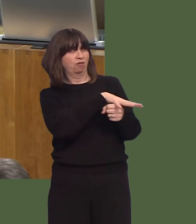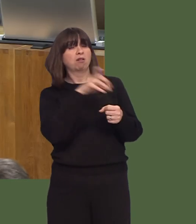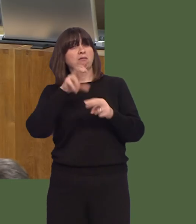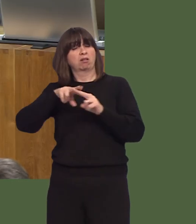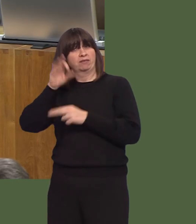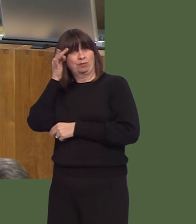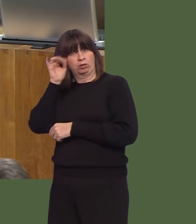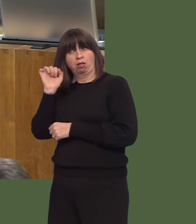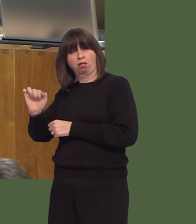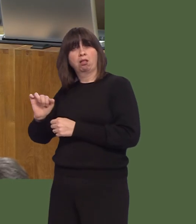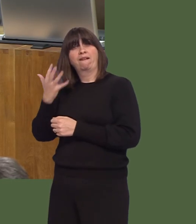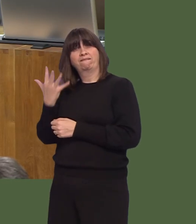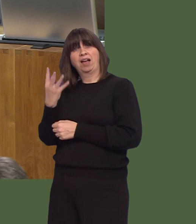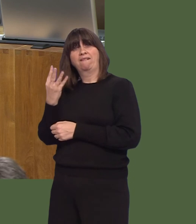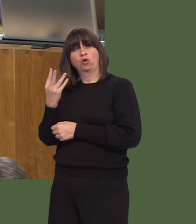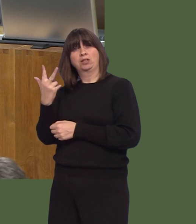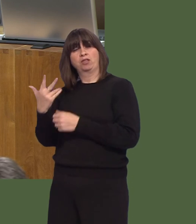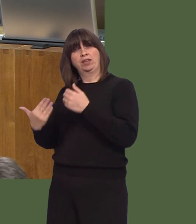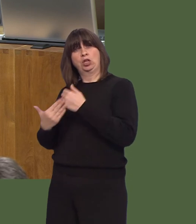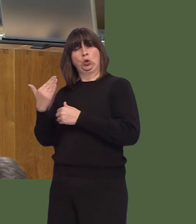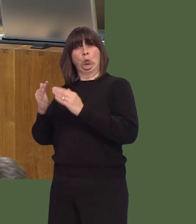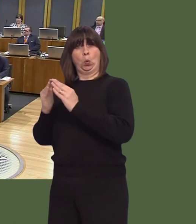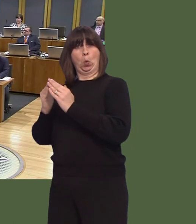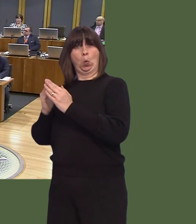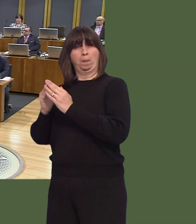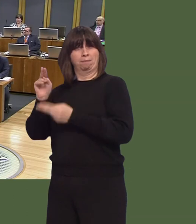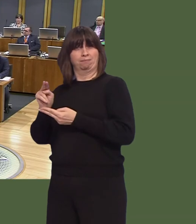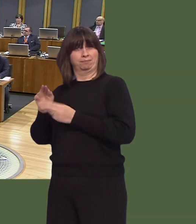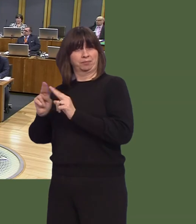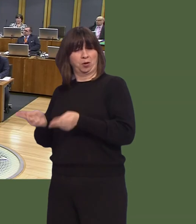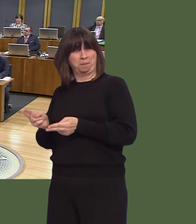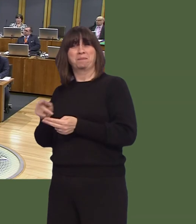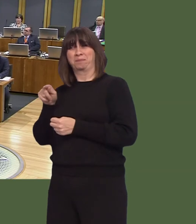Cardiff council are developing 543 affordable new homes under their housing partnership programme.